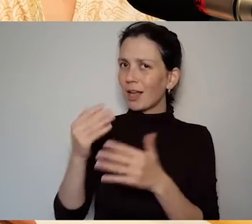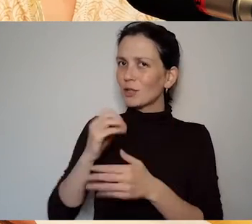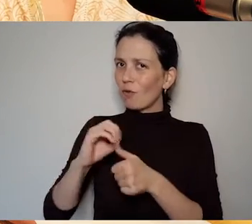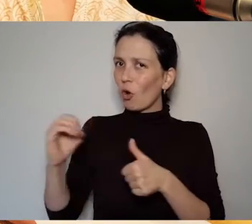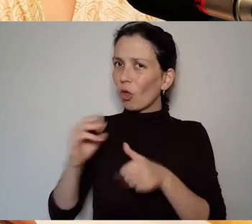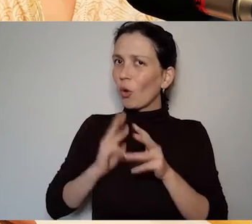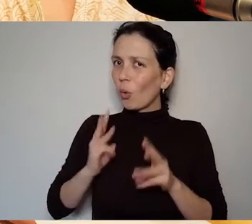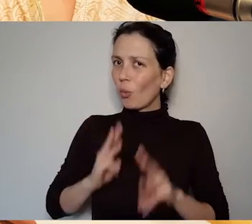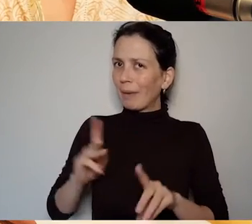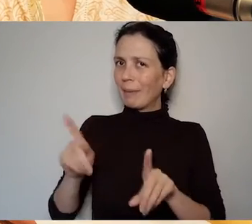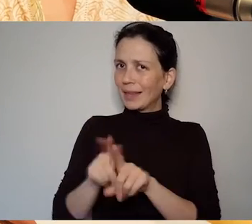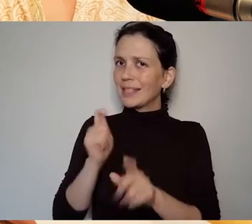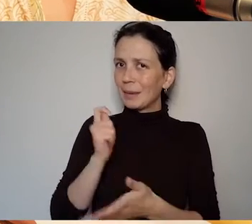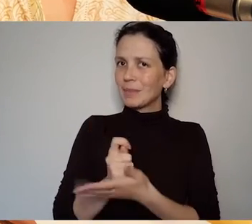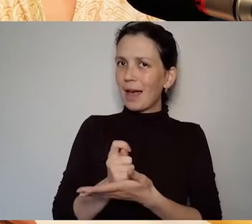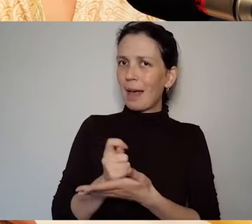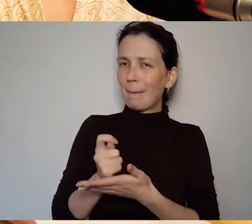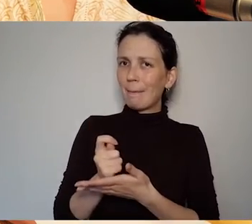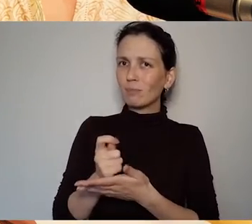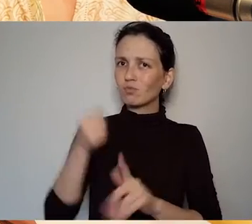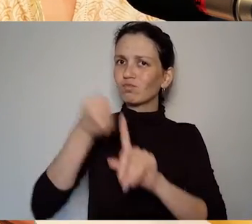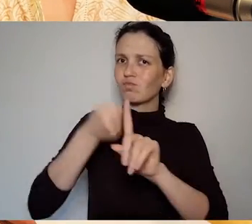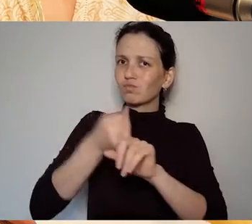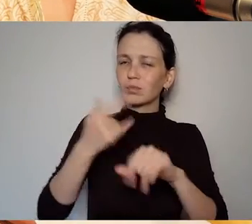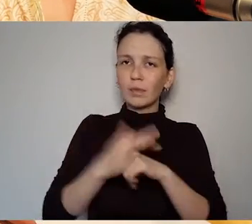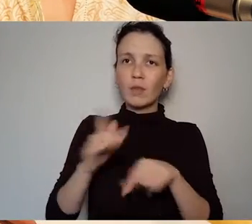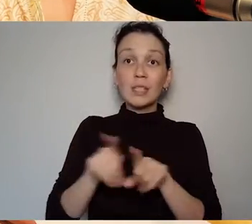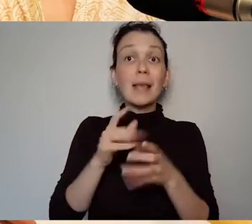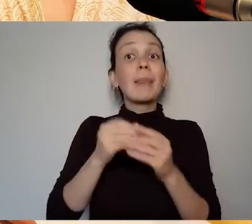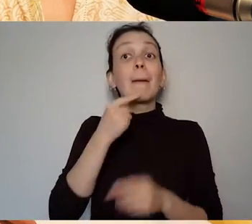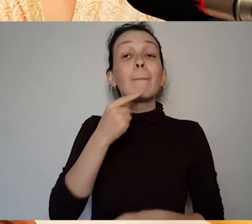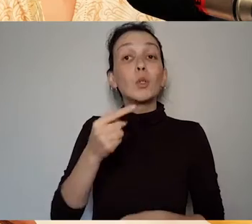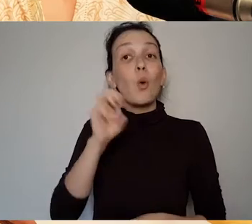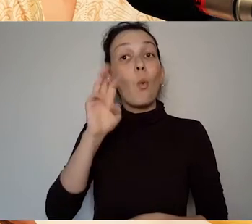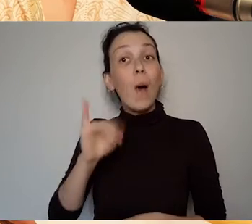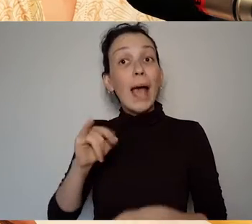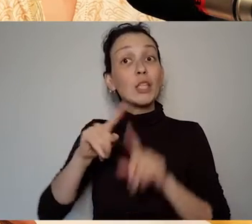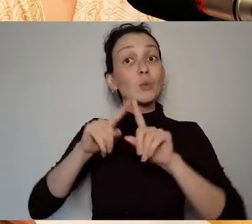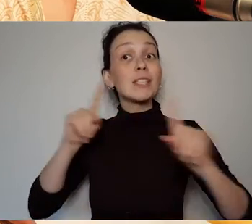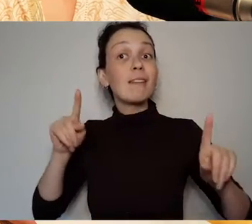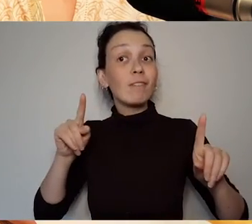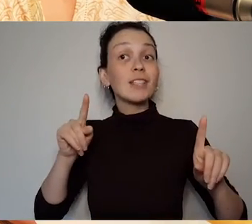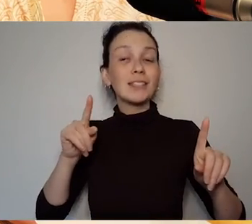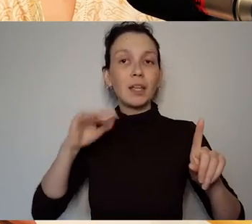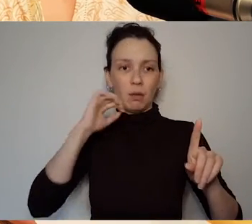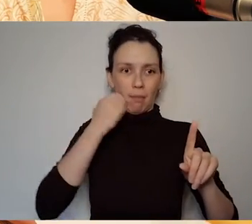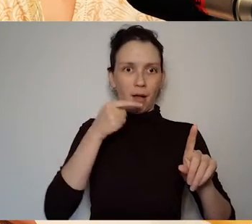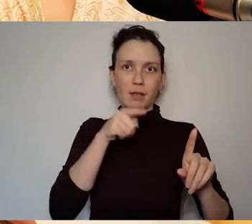made her unusual was that she was a very successful playwright in the Abbey Theatre at